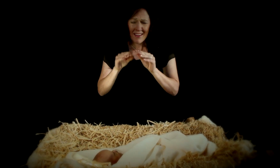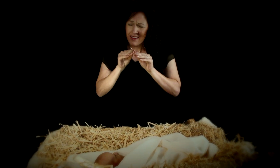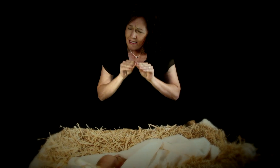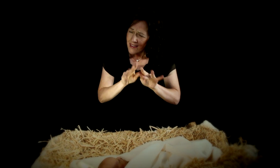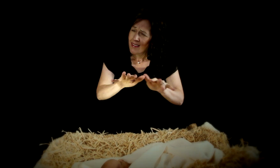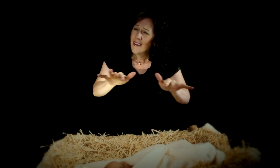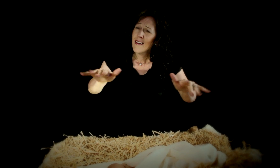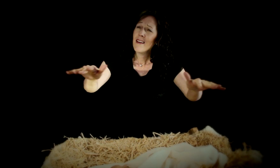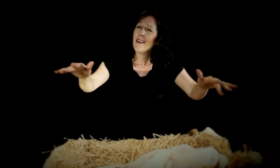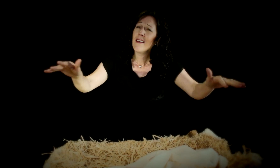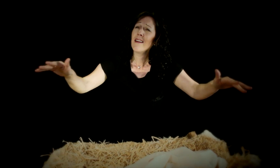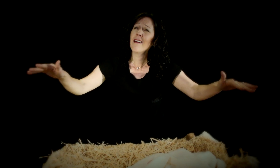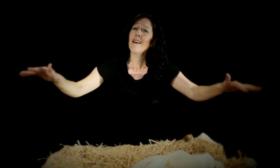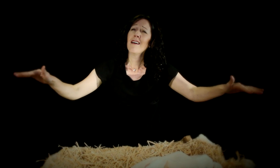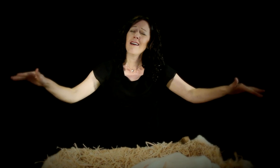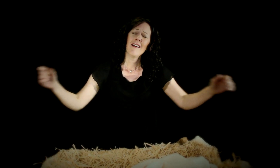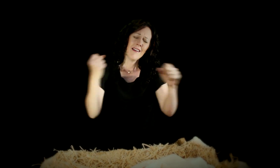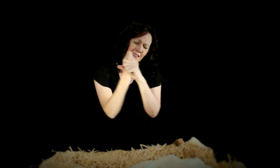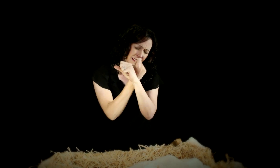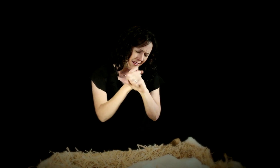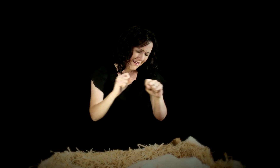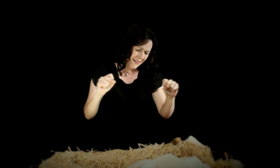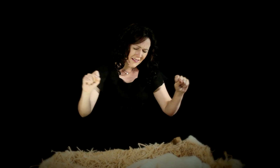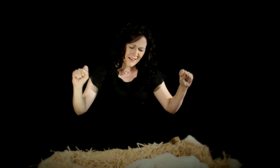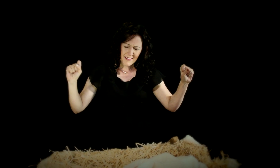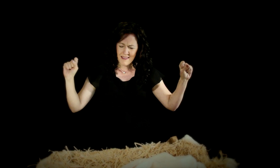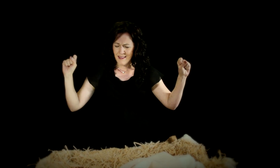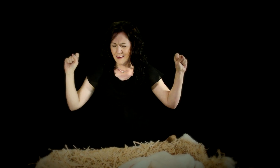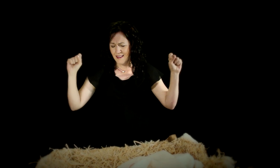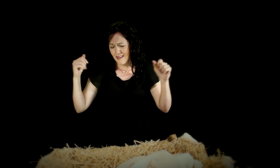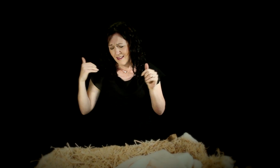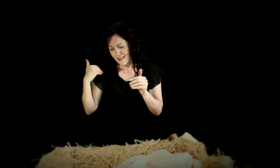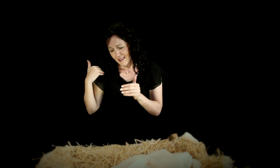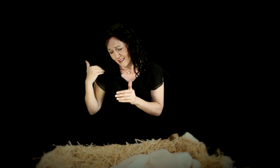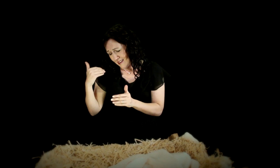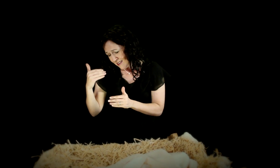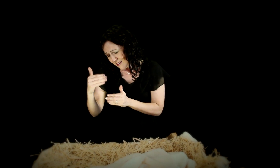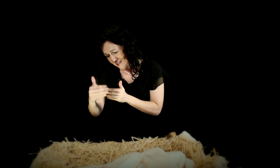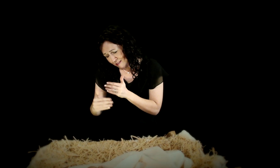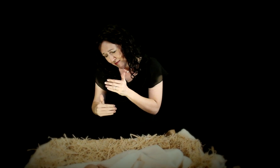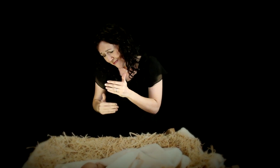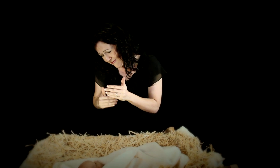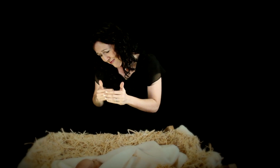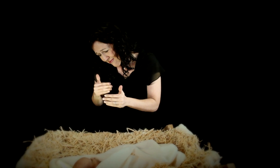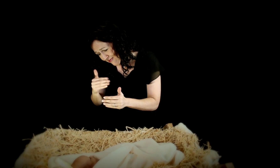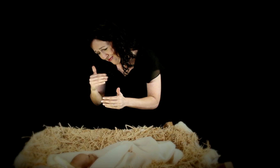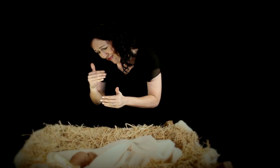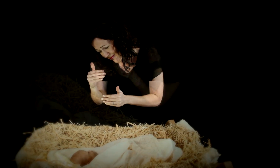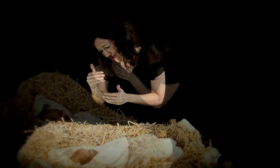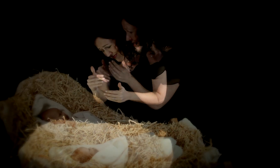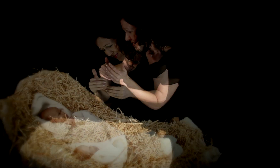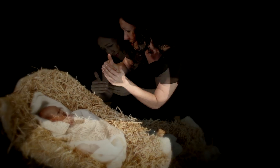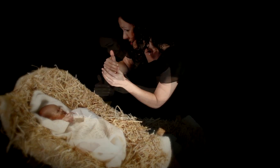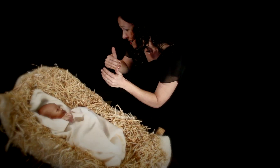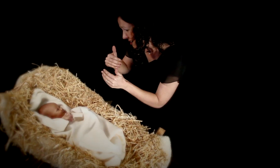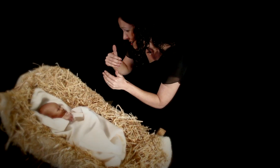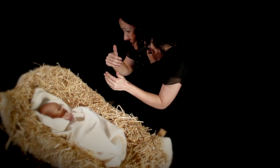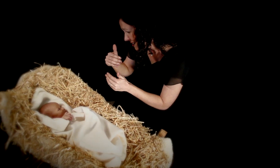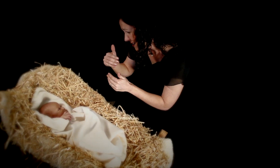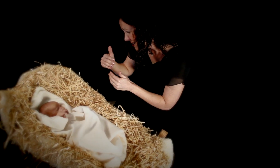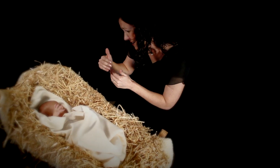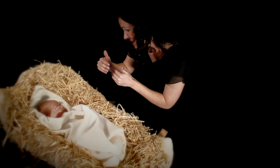With the dawn of redeeming grace